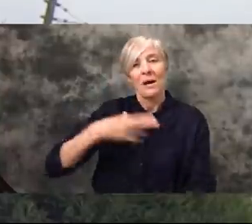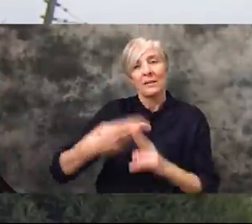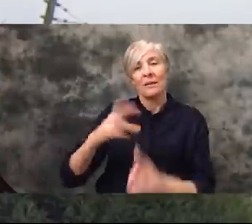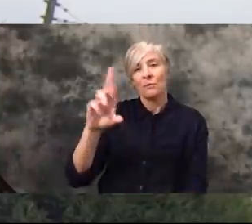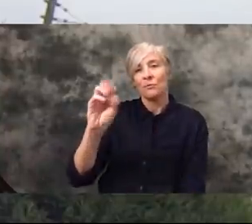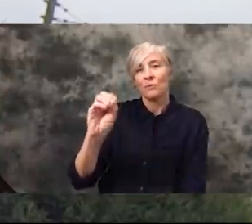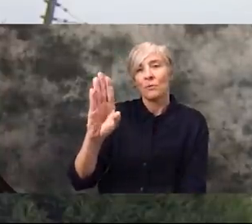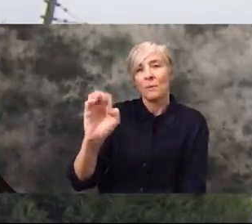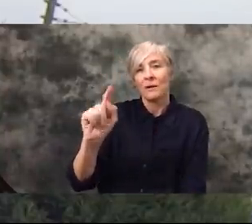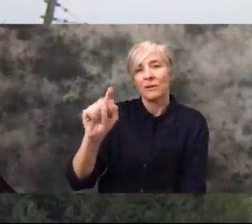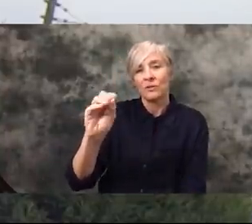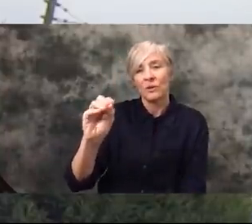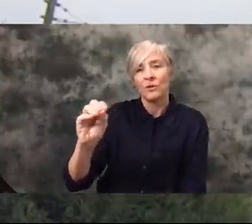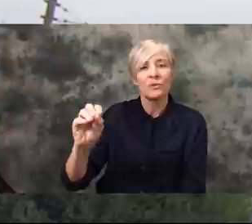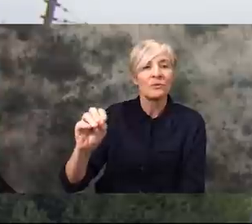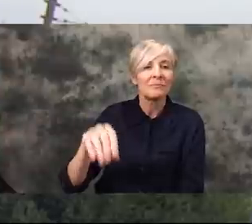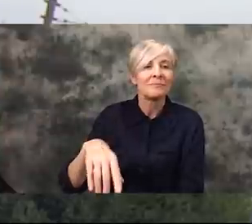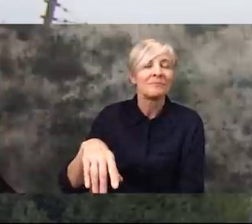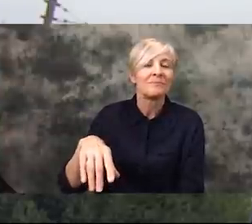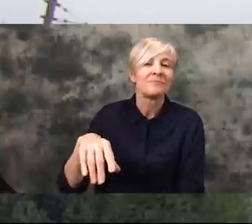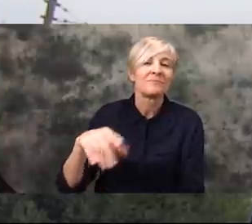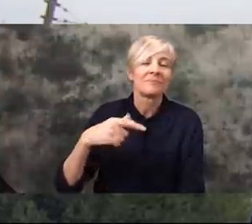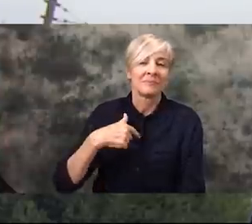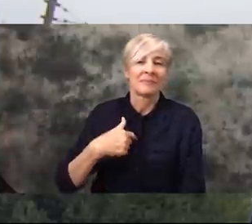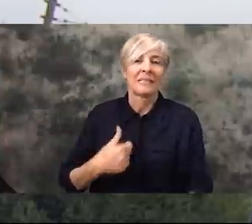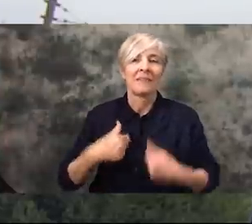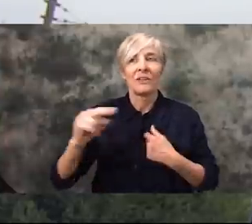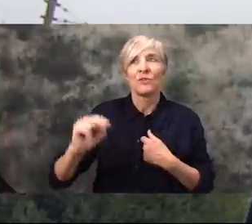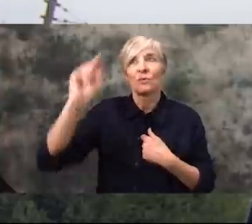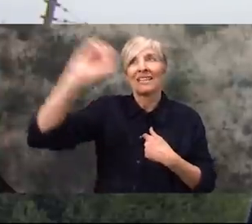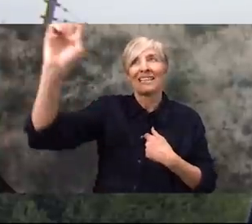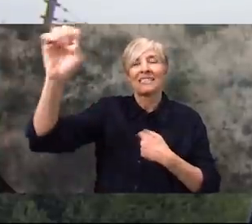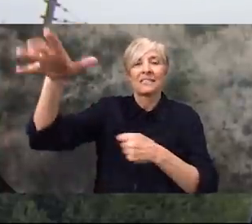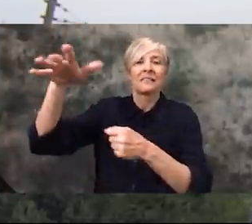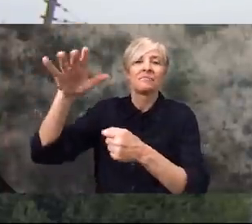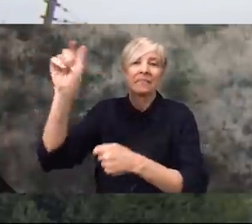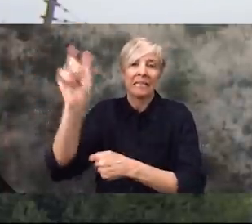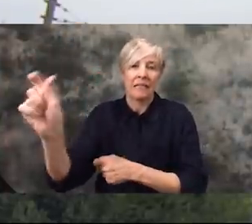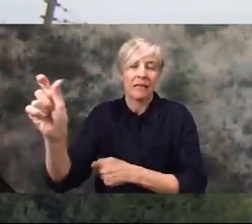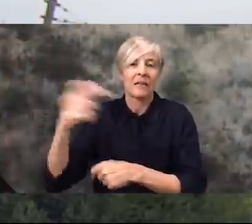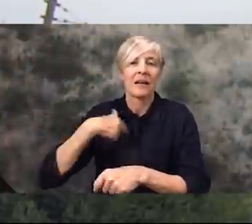My name is Roberto. I live in the Veneto Region in Northeastern Italy and I work